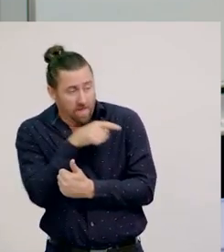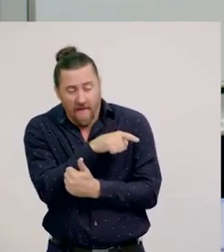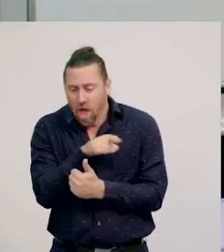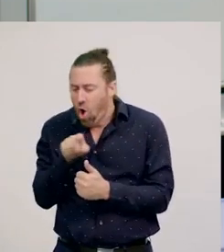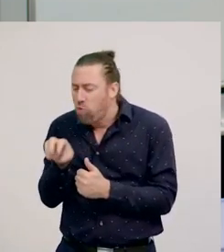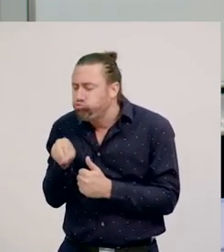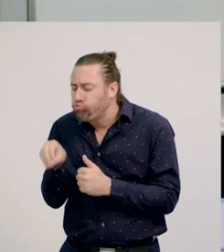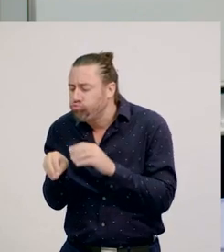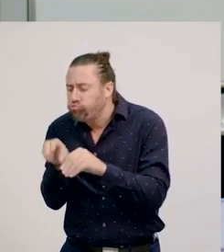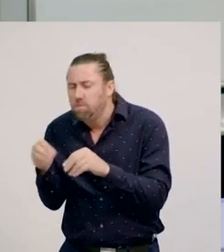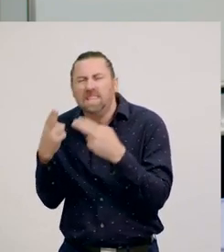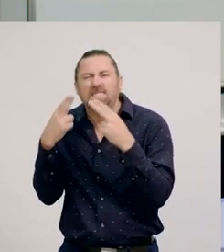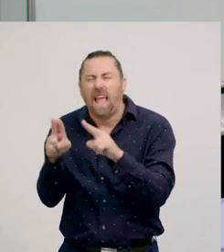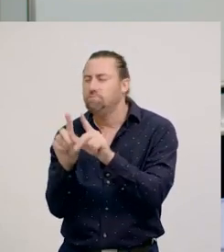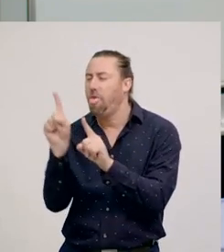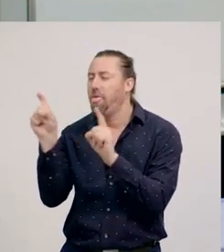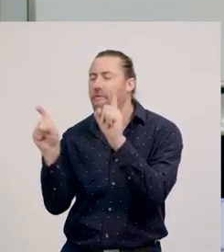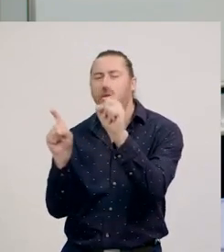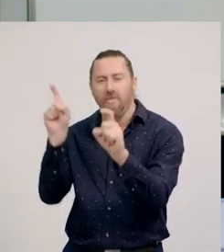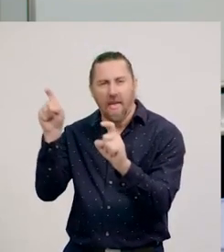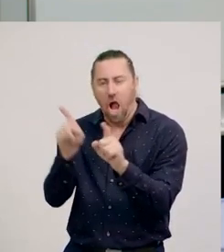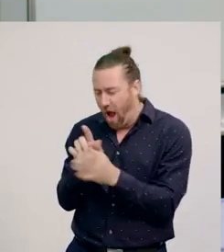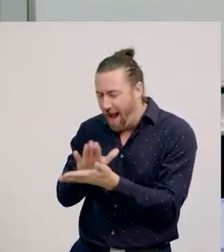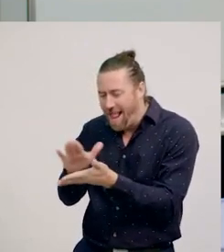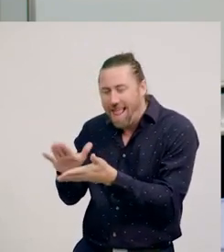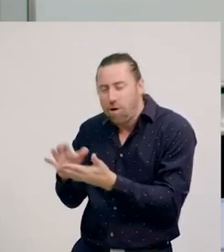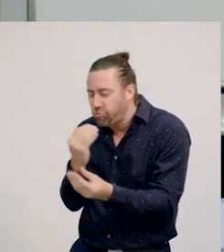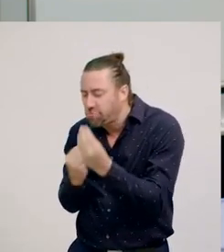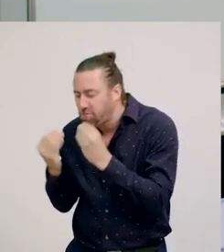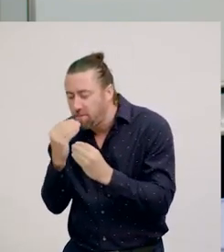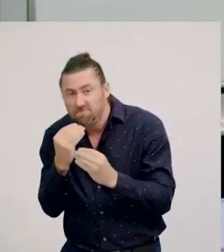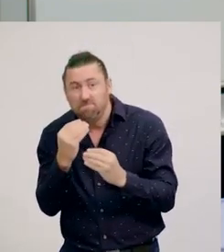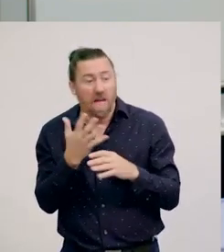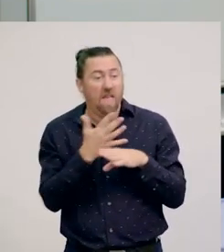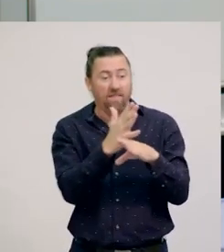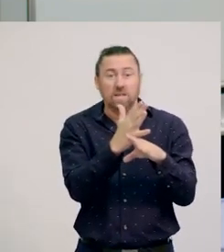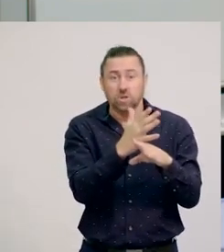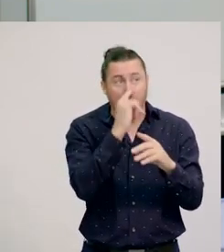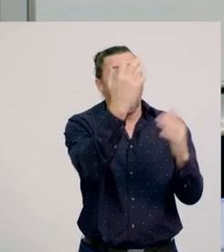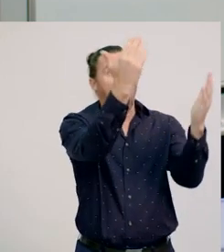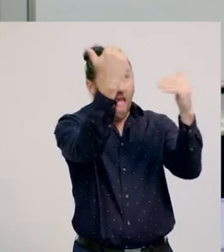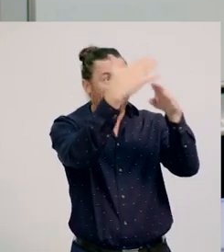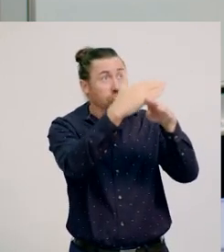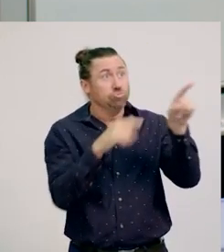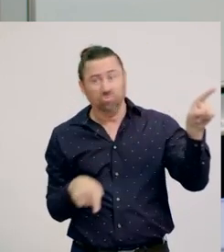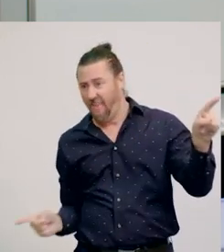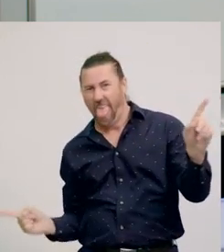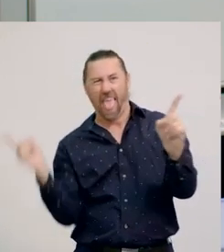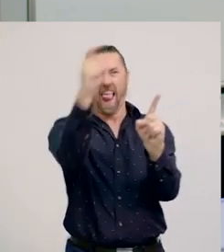keeping the anemone, and the area around it, clean. And the clown fish also attracts fish for the anemone to eat.